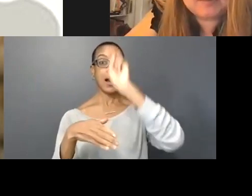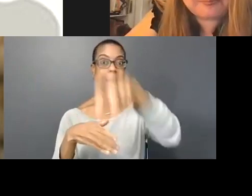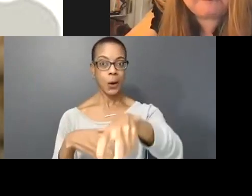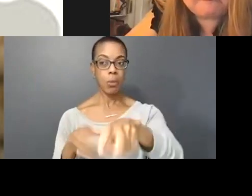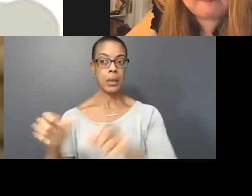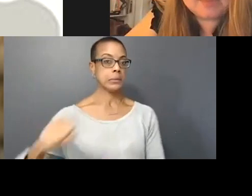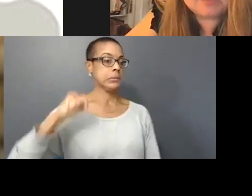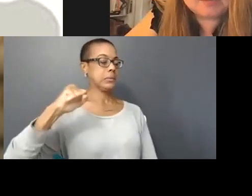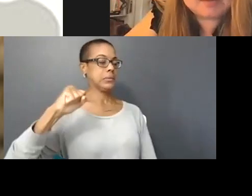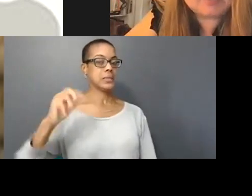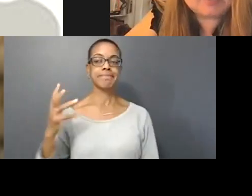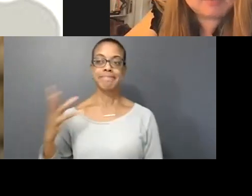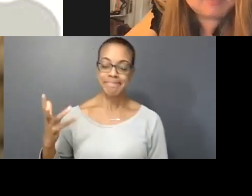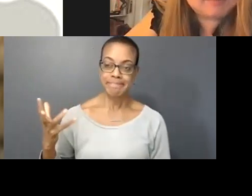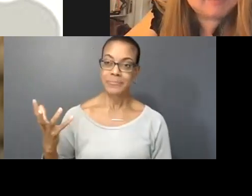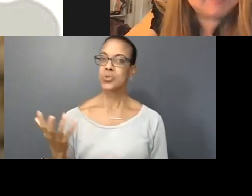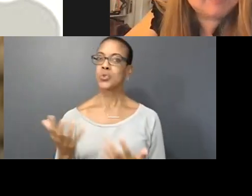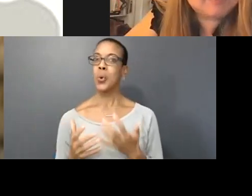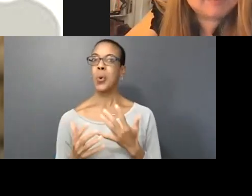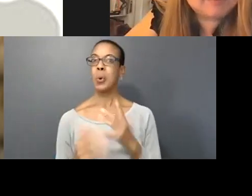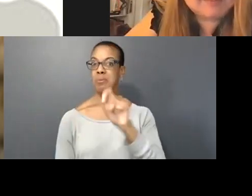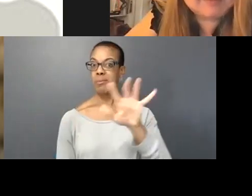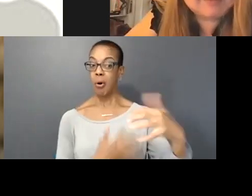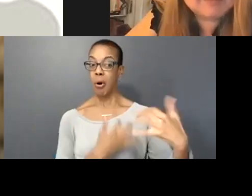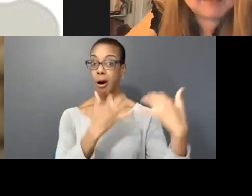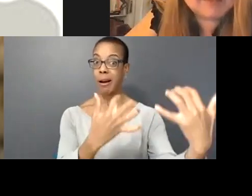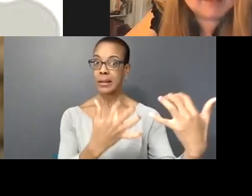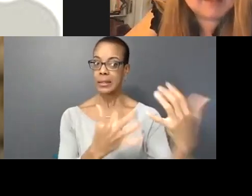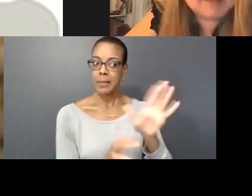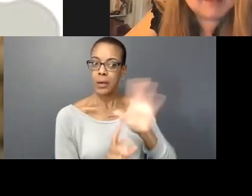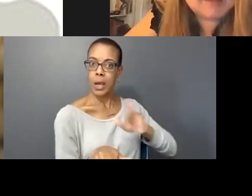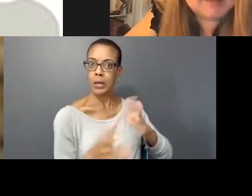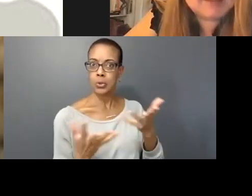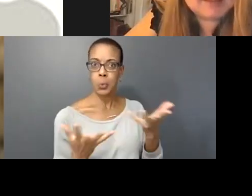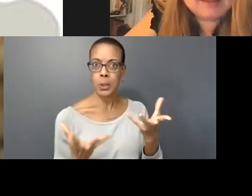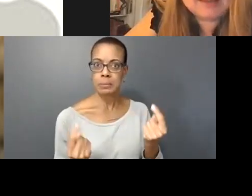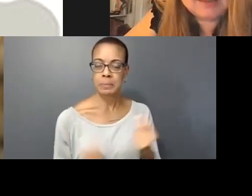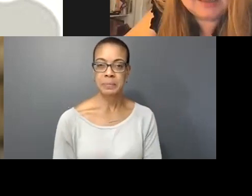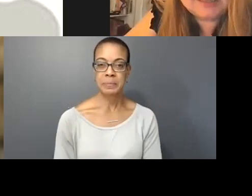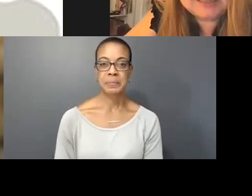love to know how audiences are reacting to this beautiful work.